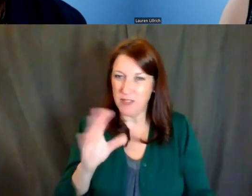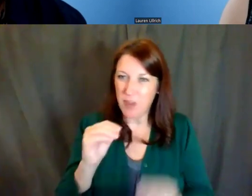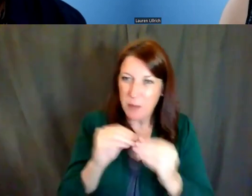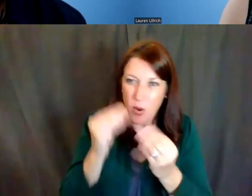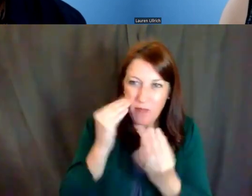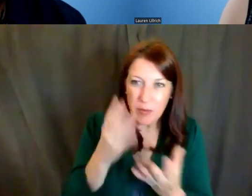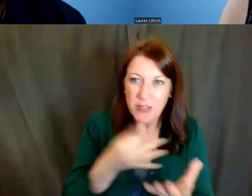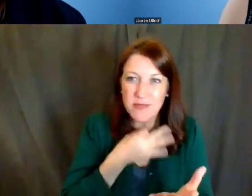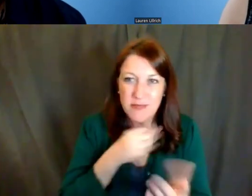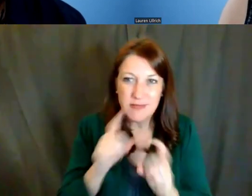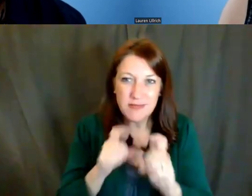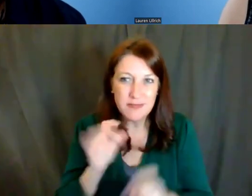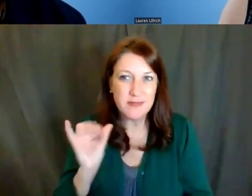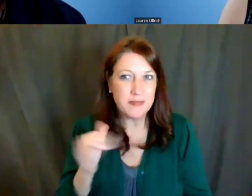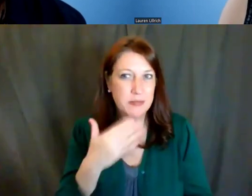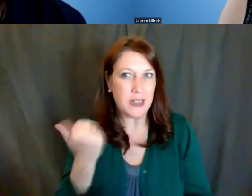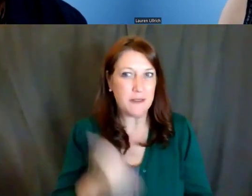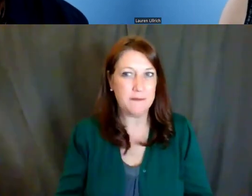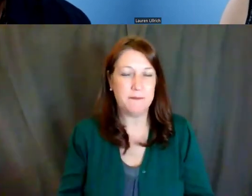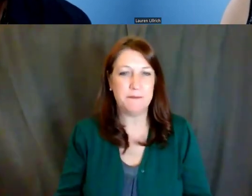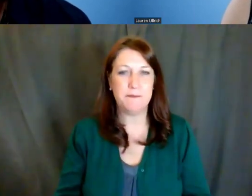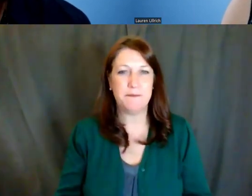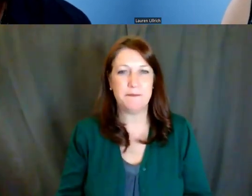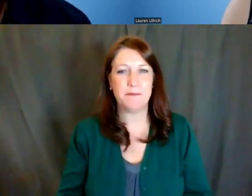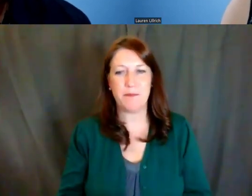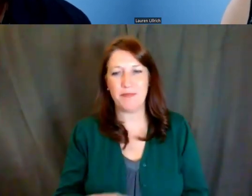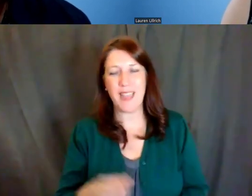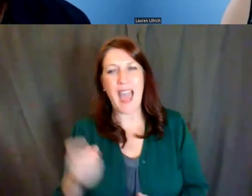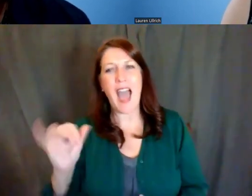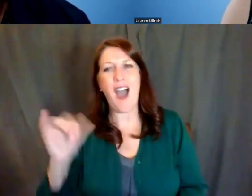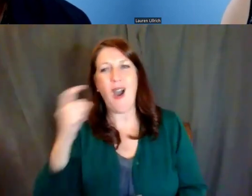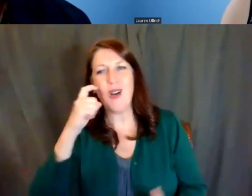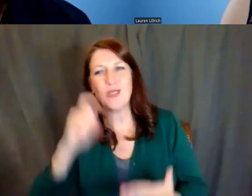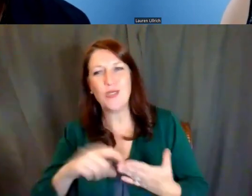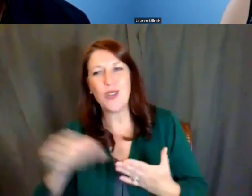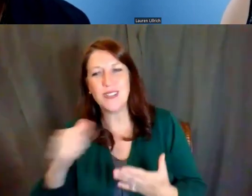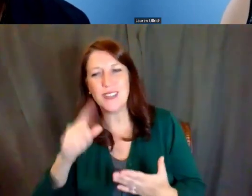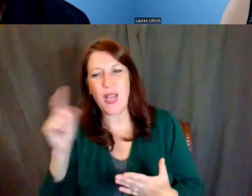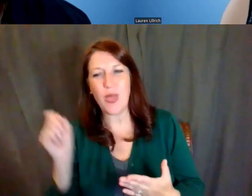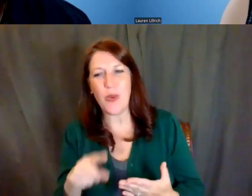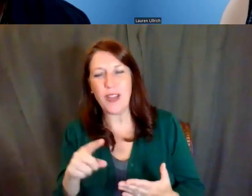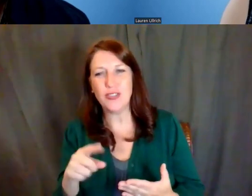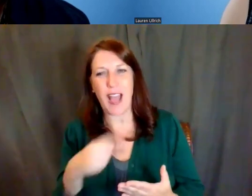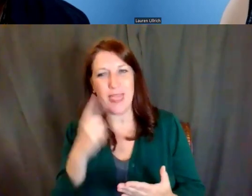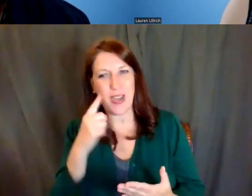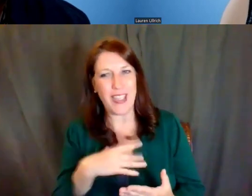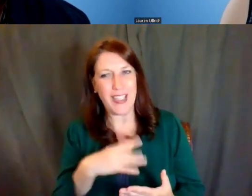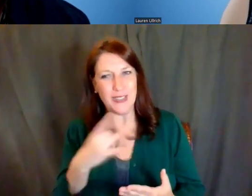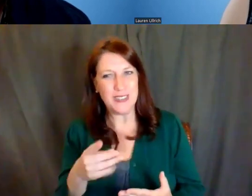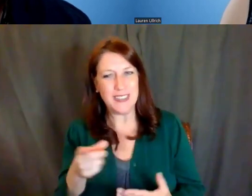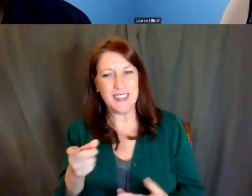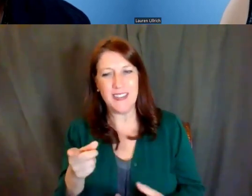Lisa Evans: I also saw another question in the Q and A that I thought was very interesting, and it is the question